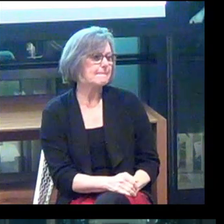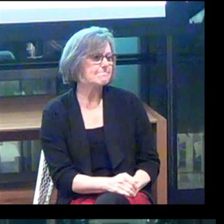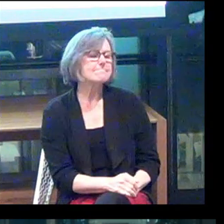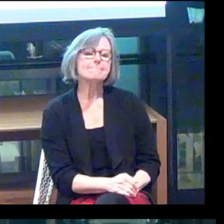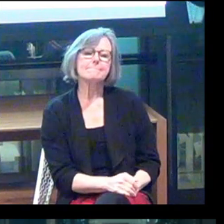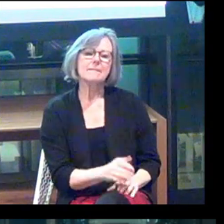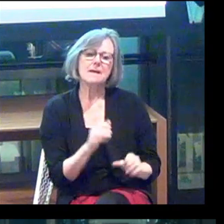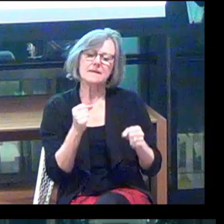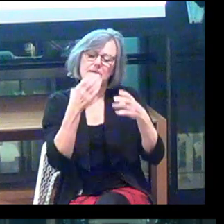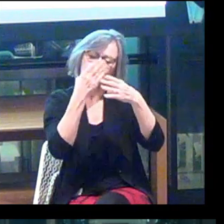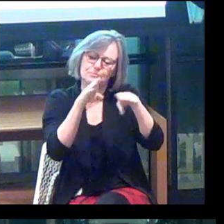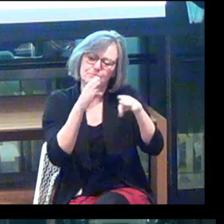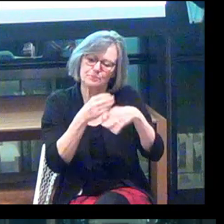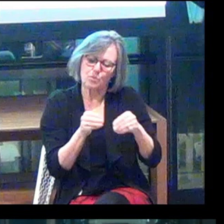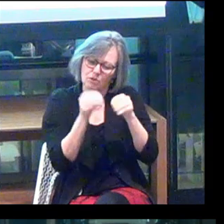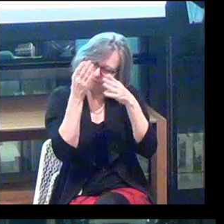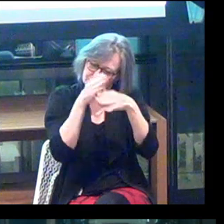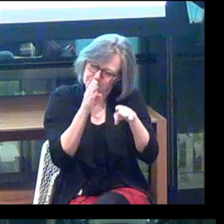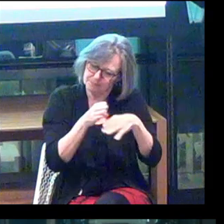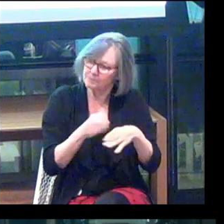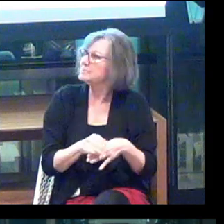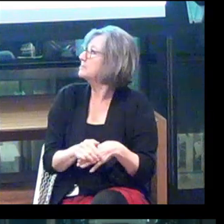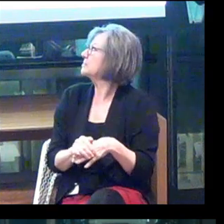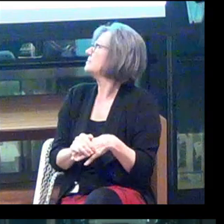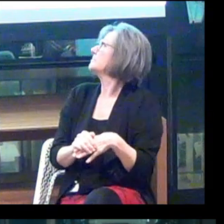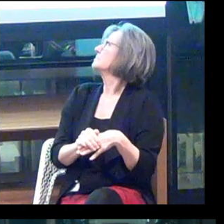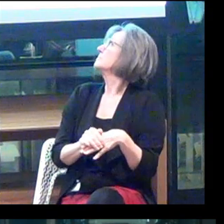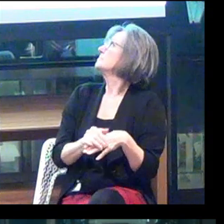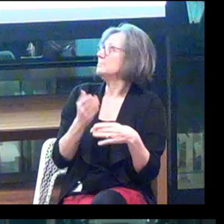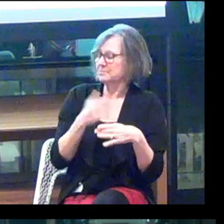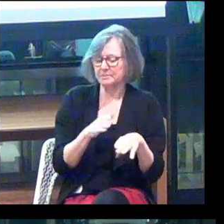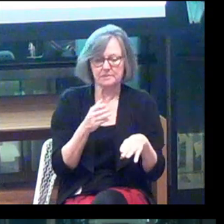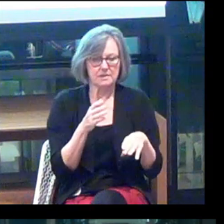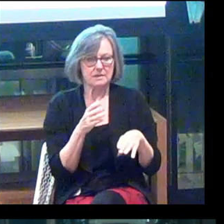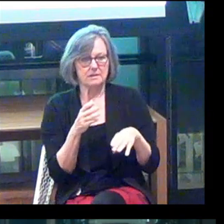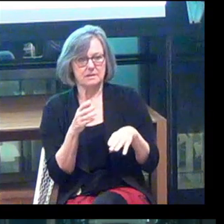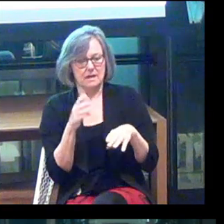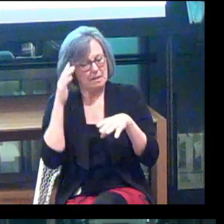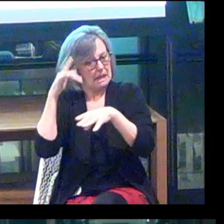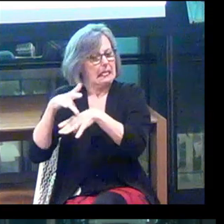We can break it down even further now. And this is why I'm kind of obsessed with this database.